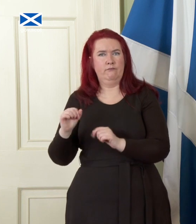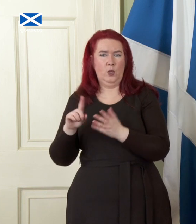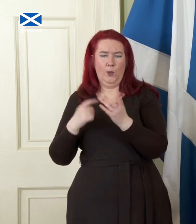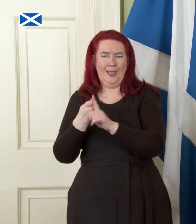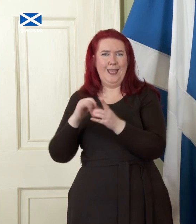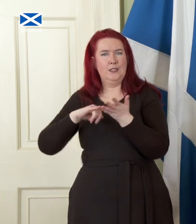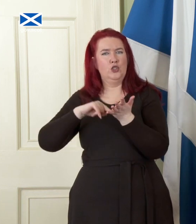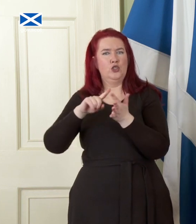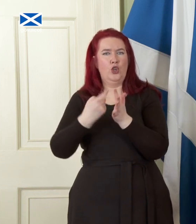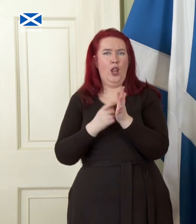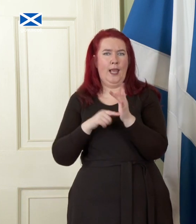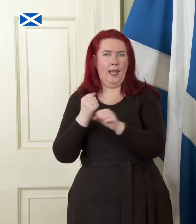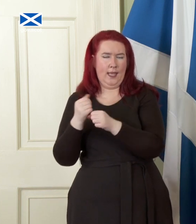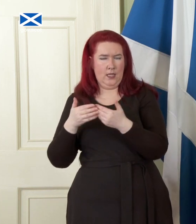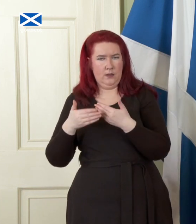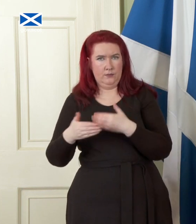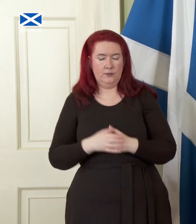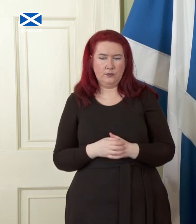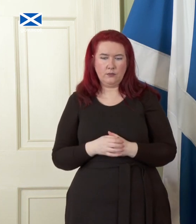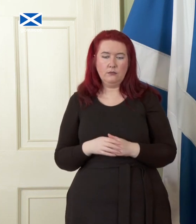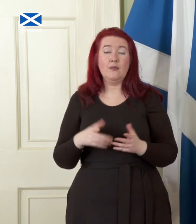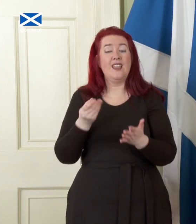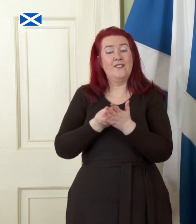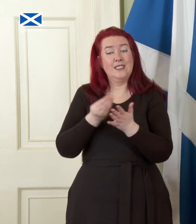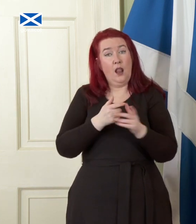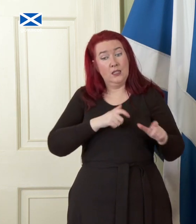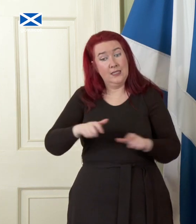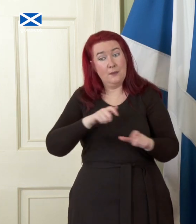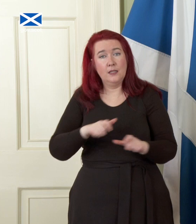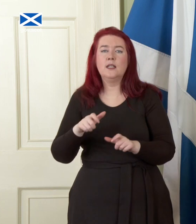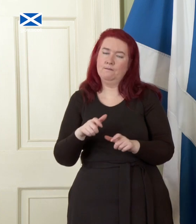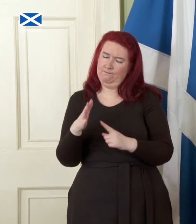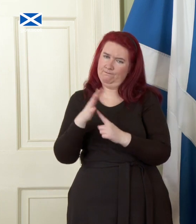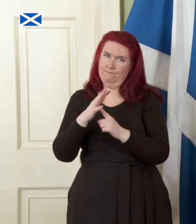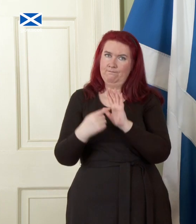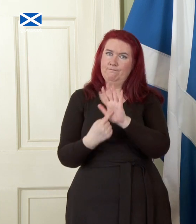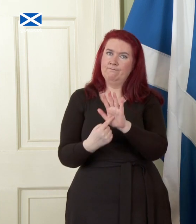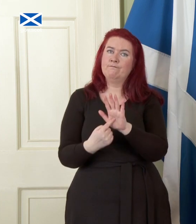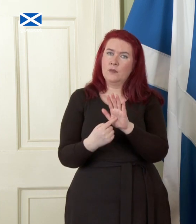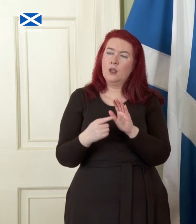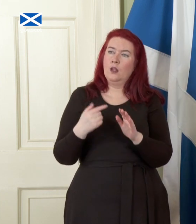we would take to securing fiscal sustainability. Again, this recognizes the vital importance of